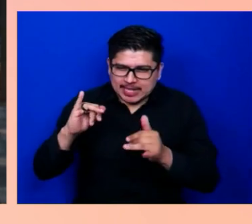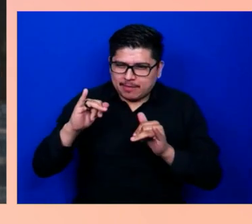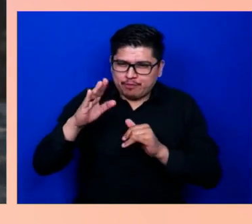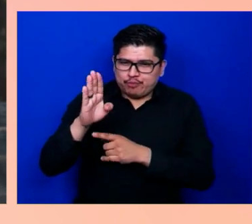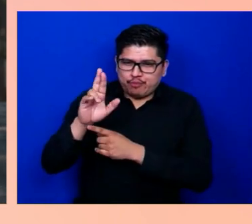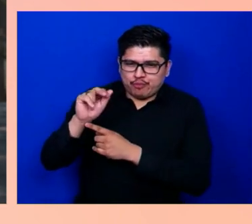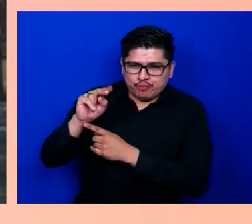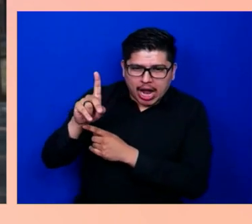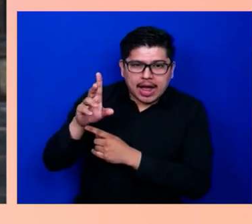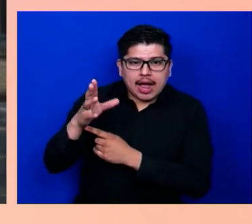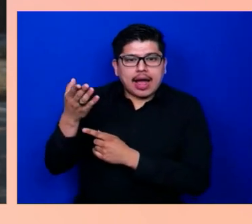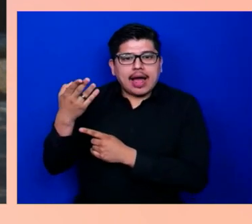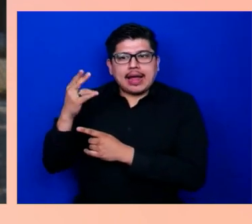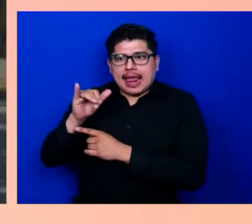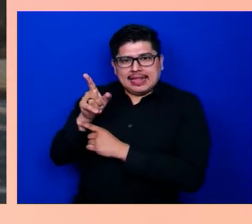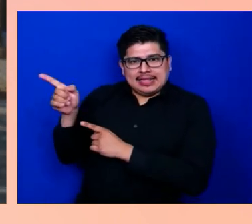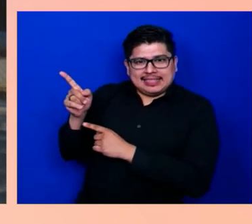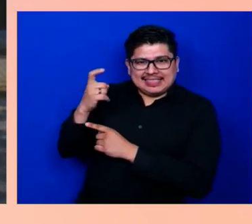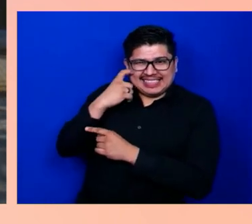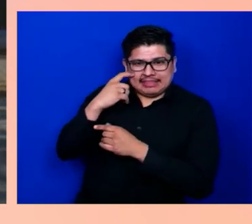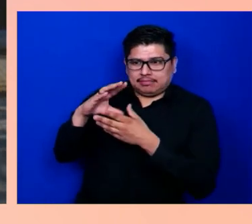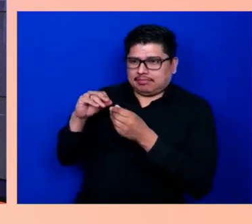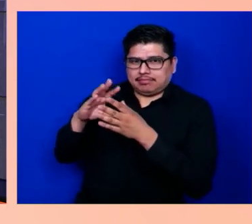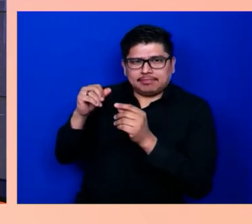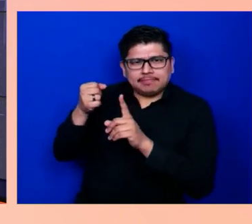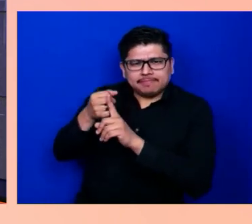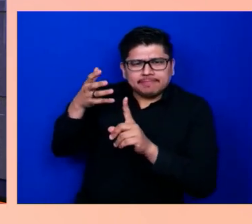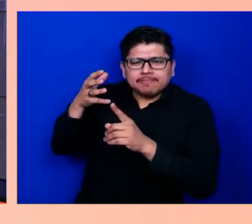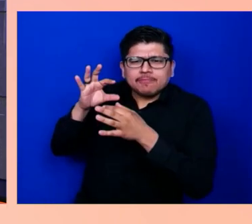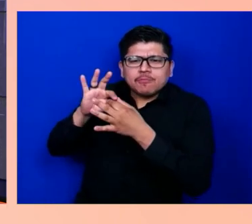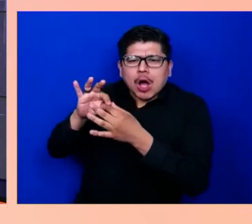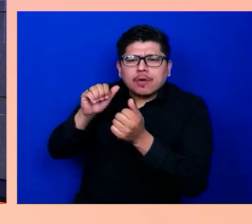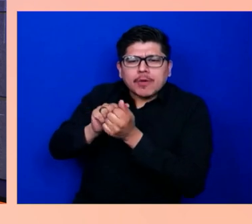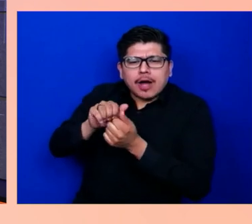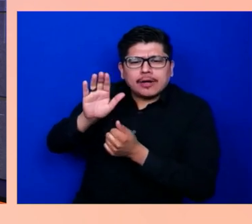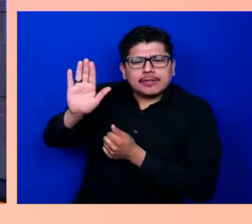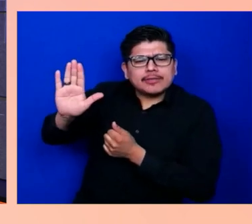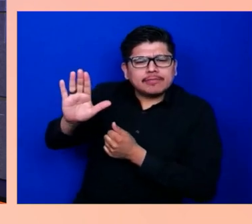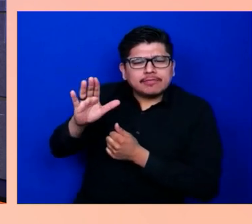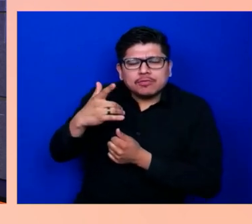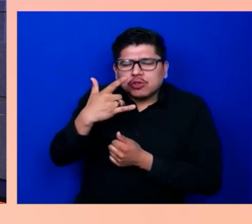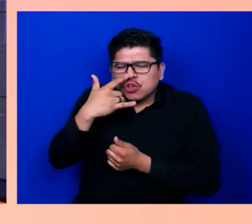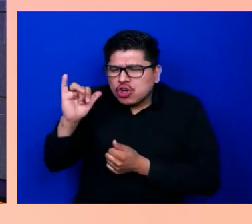What was this like as both the leader of Seeing AI, you were the innovator,